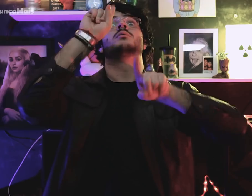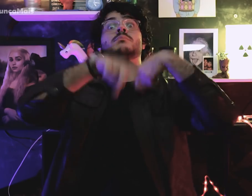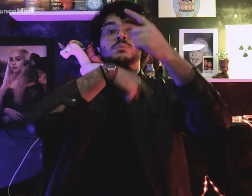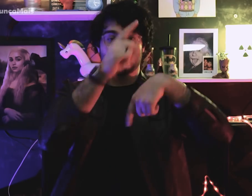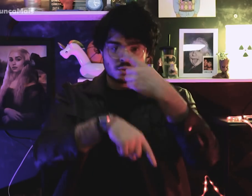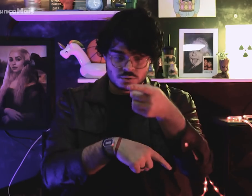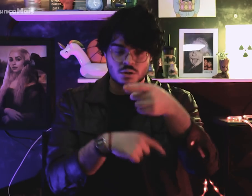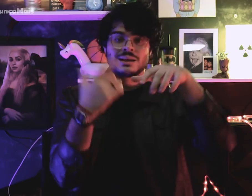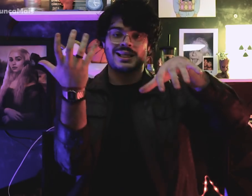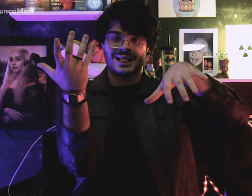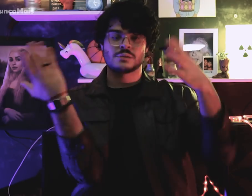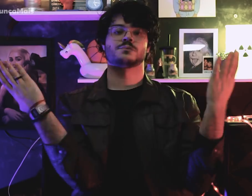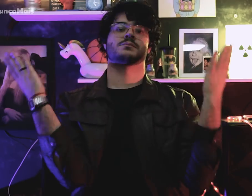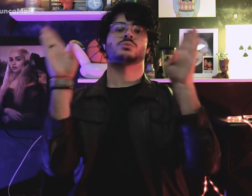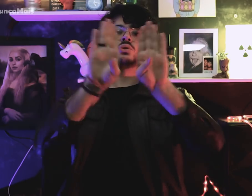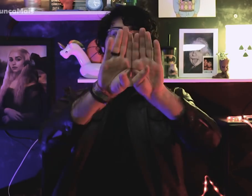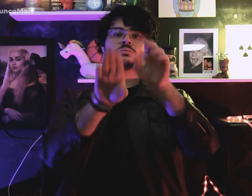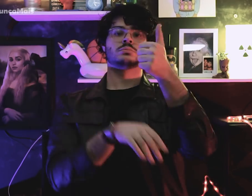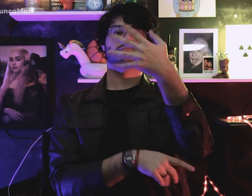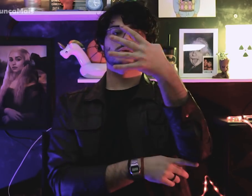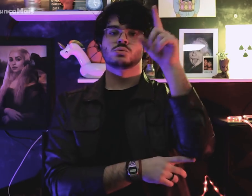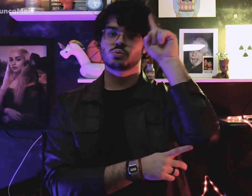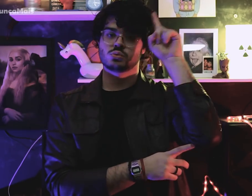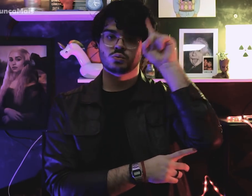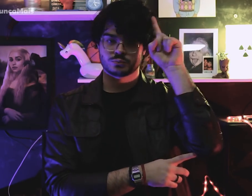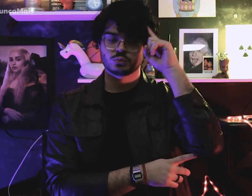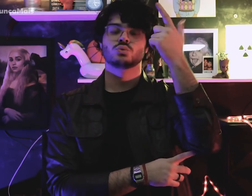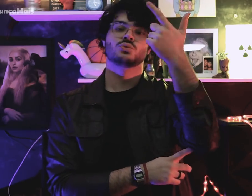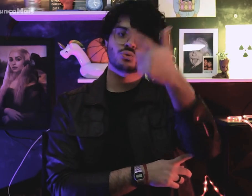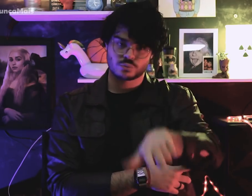Logo, o Congresso Nacional foi fechado novamente por 14 dias.